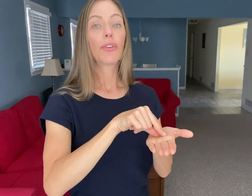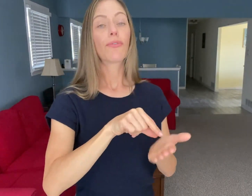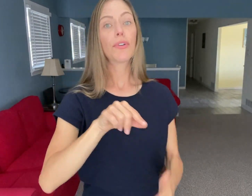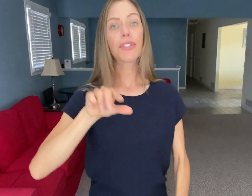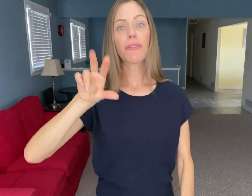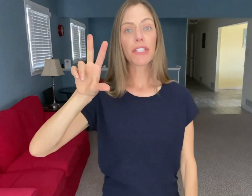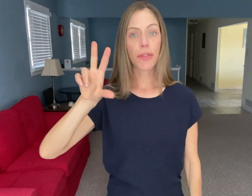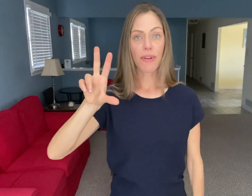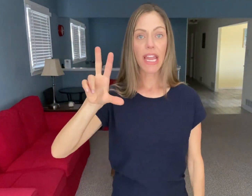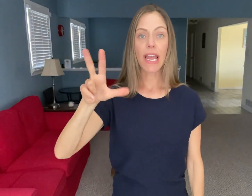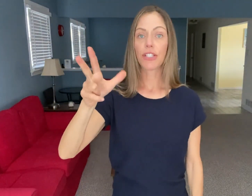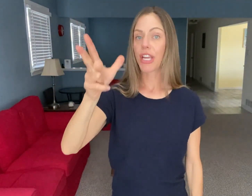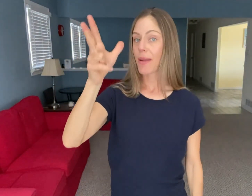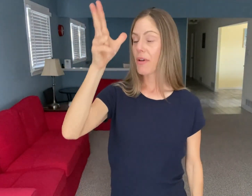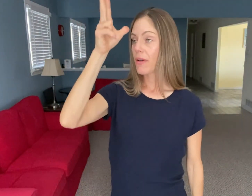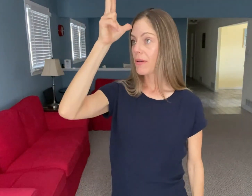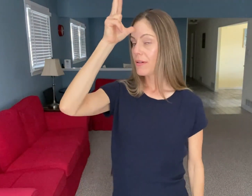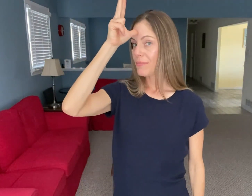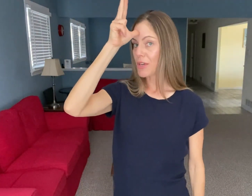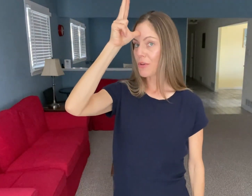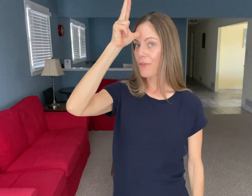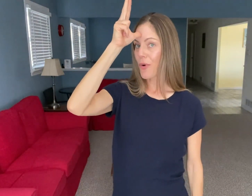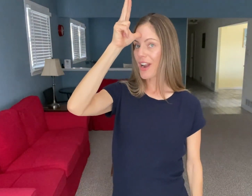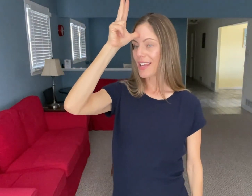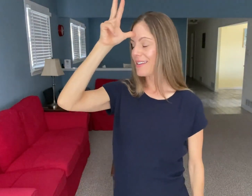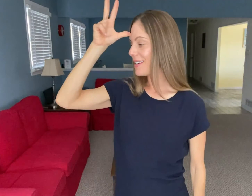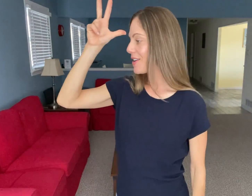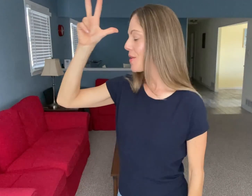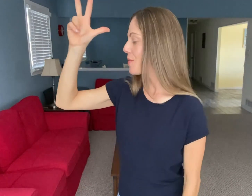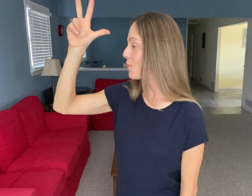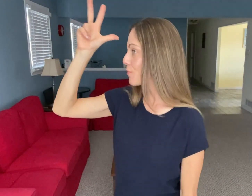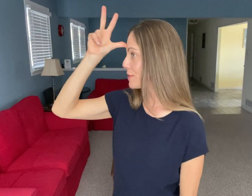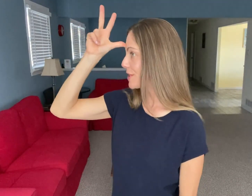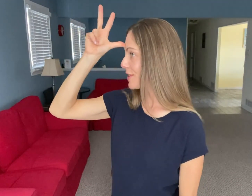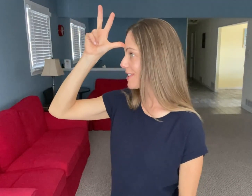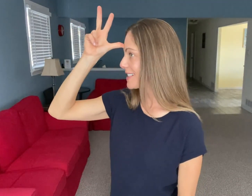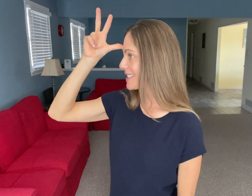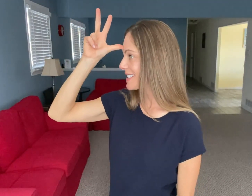ROOSTER is a "3" handshape middle of the forehead. "Rooster"